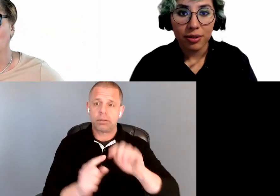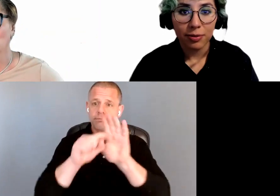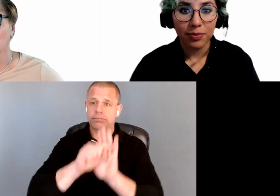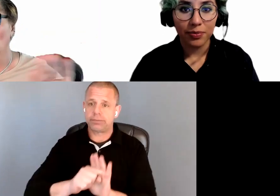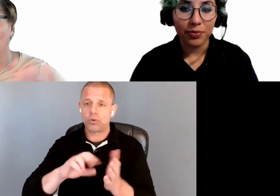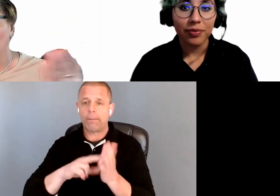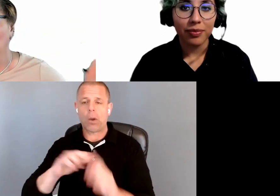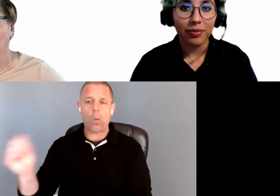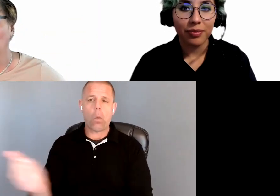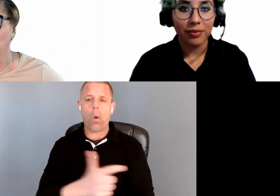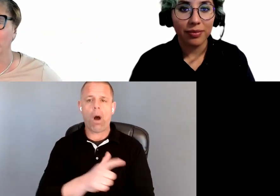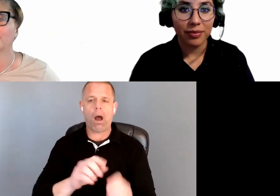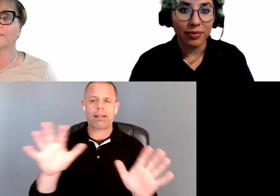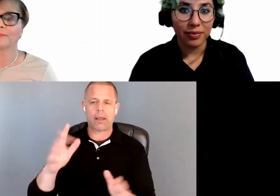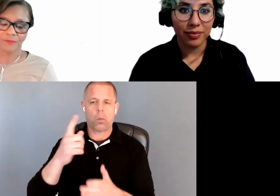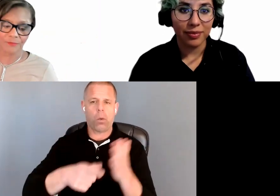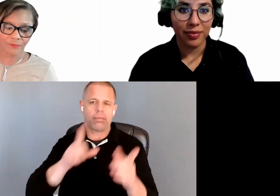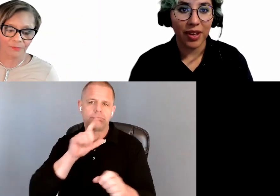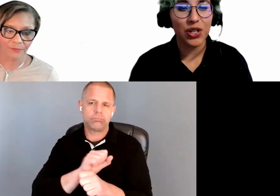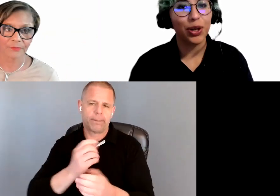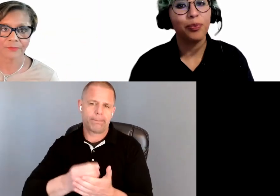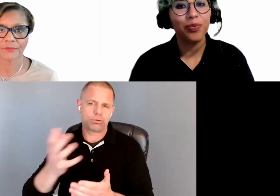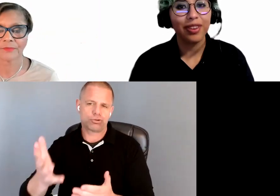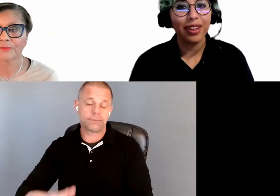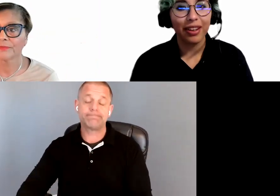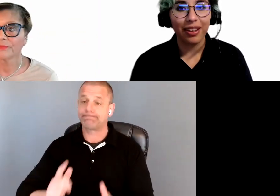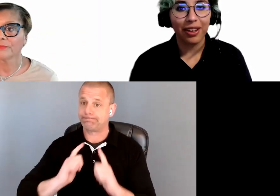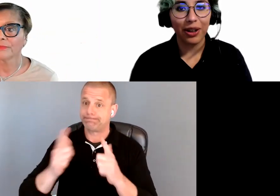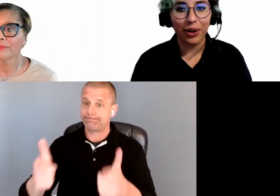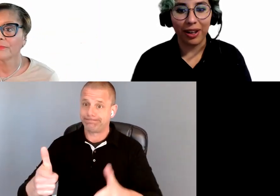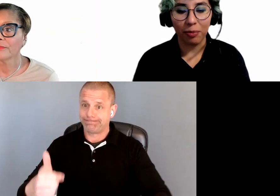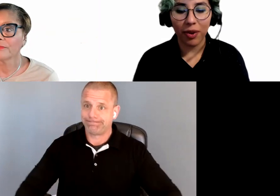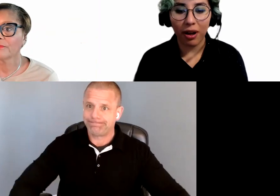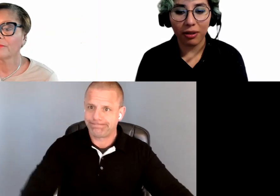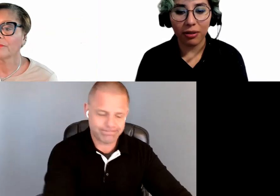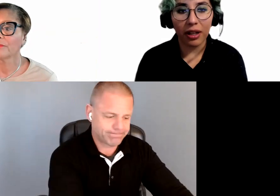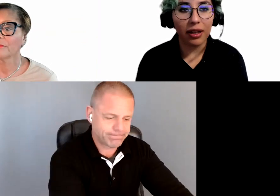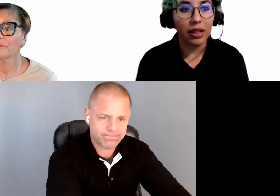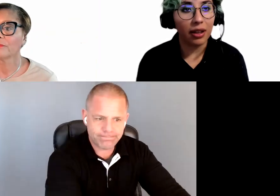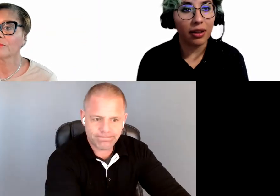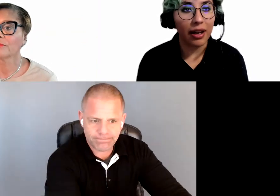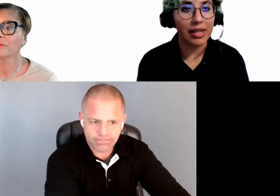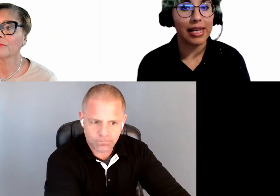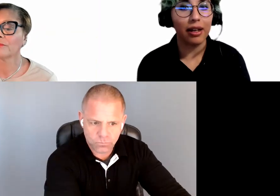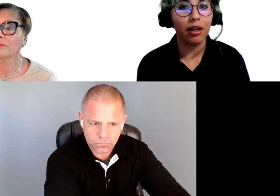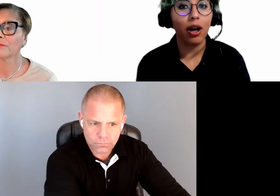are using them what they are really purchasing? >> CITLALI RIOJA: Sure. Okay. Anything that is an